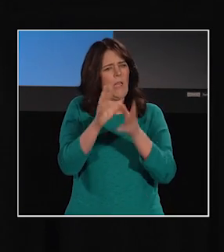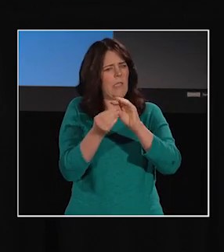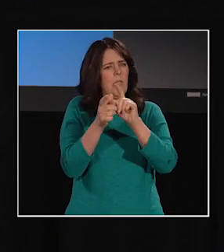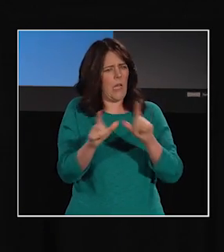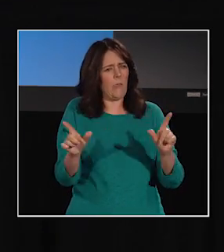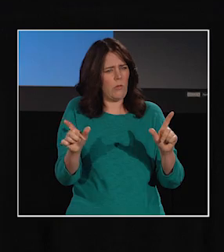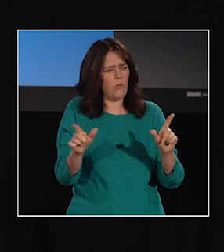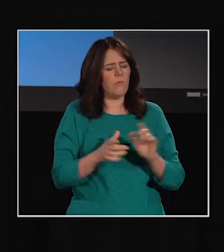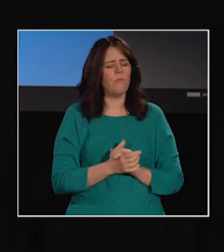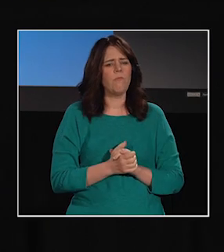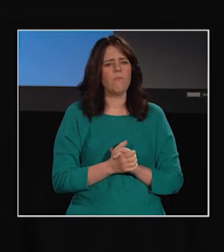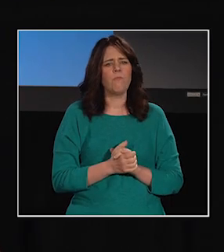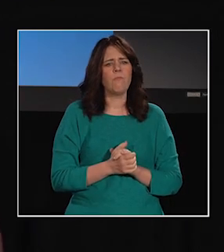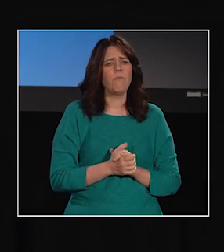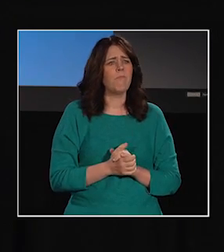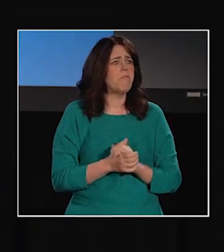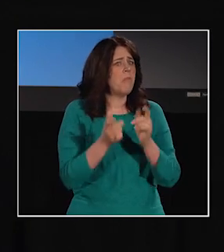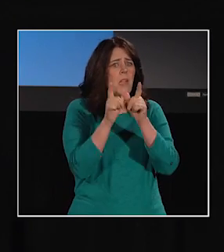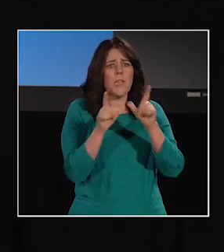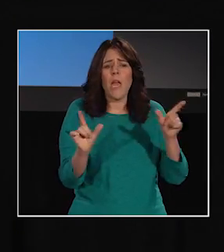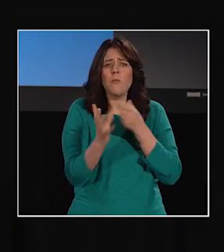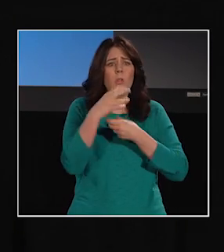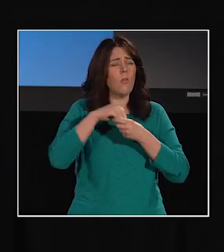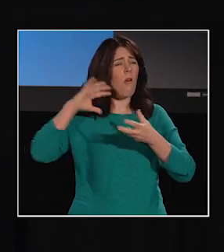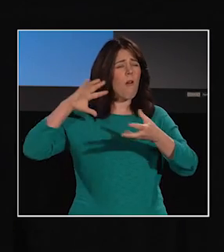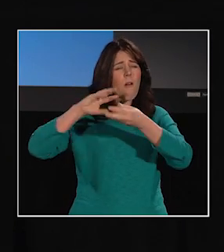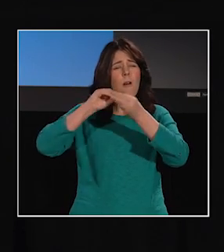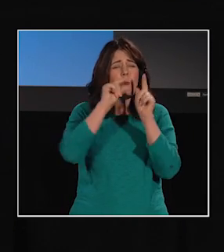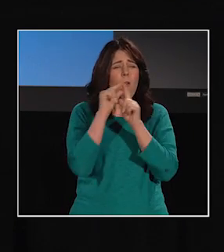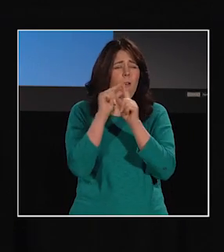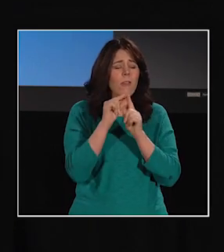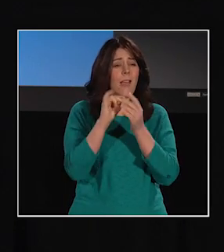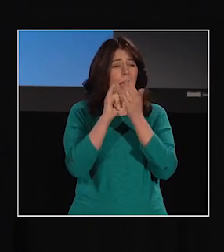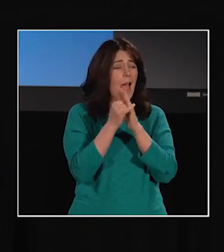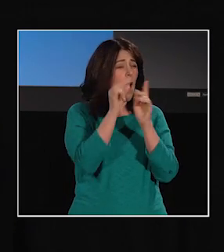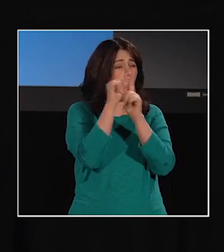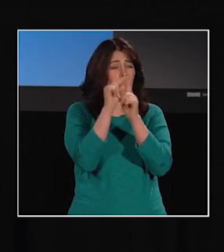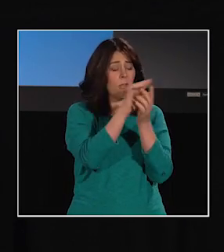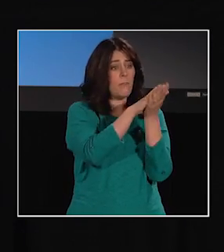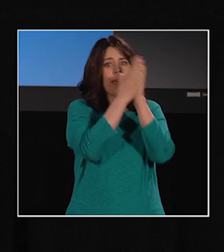Language includes all the words we know, how we put those words into sentences,